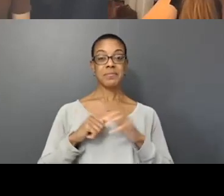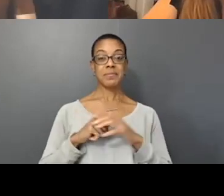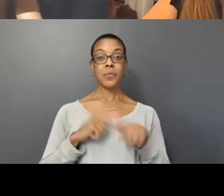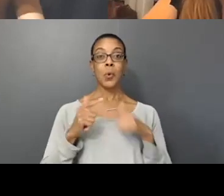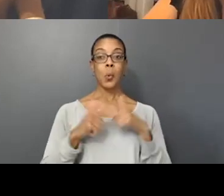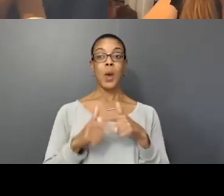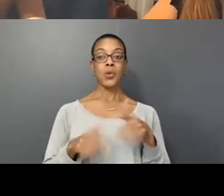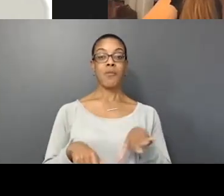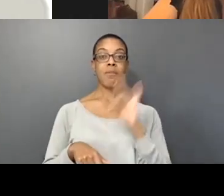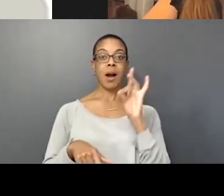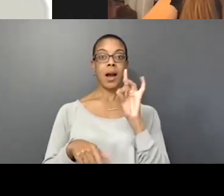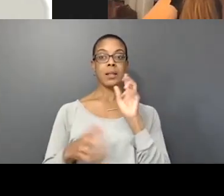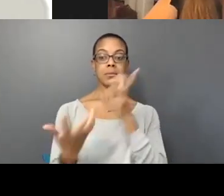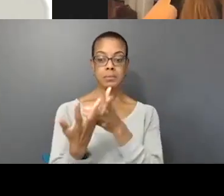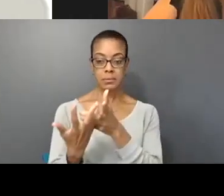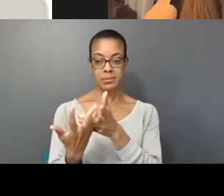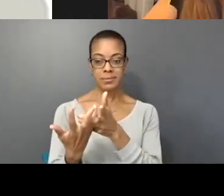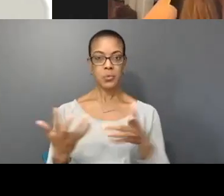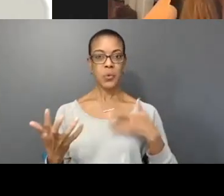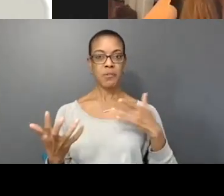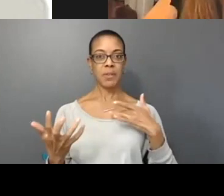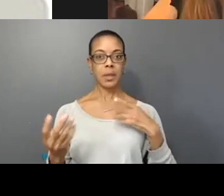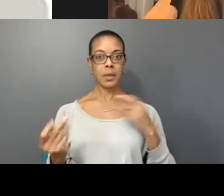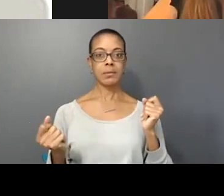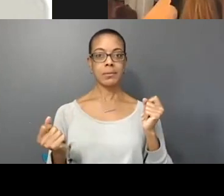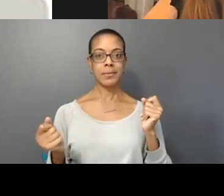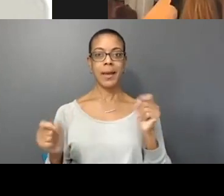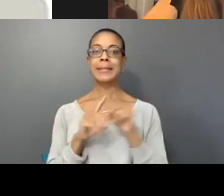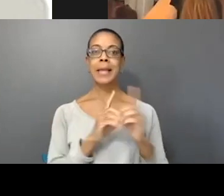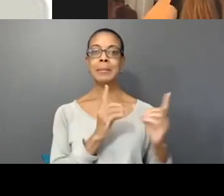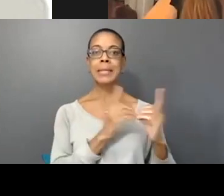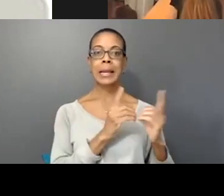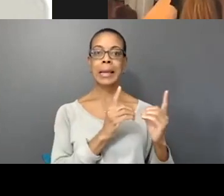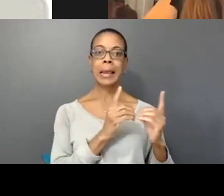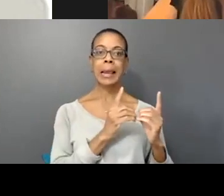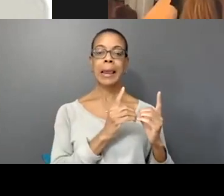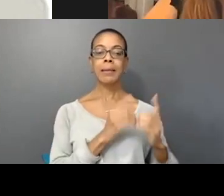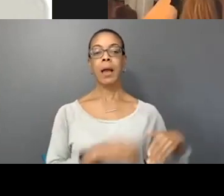If you feel that click - it's kind of dating, right? You just know that sometimes the first couple days doesn't go well and then third